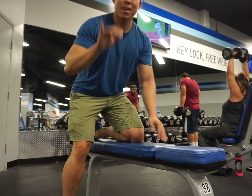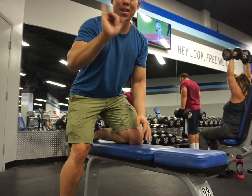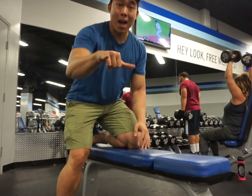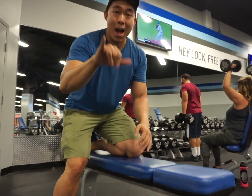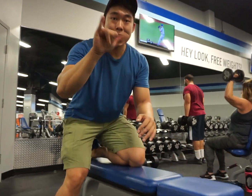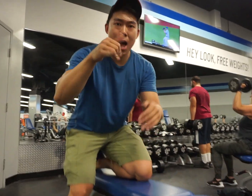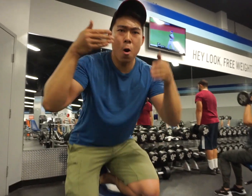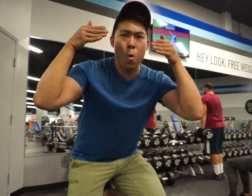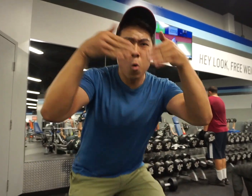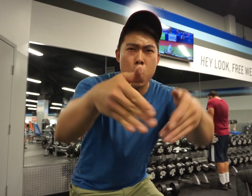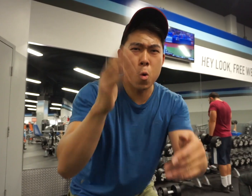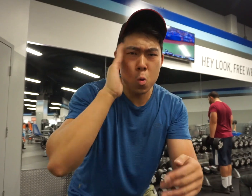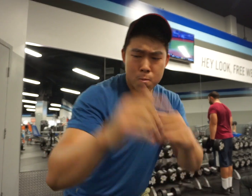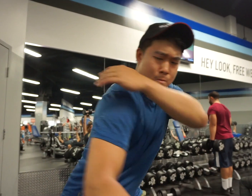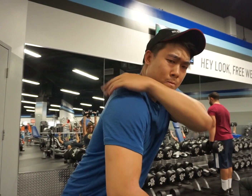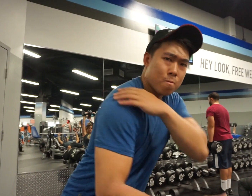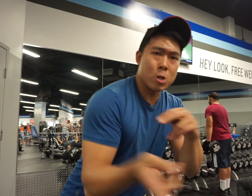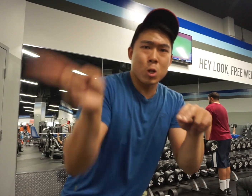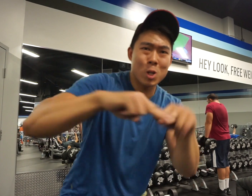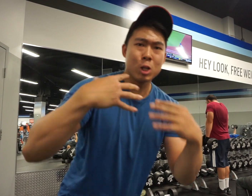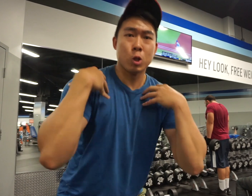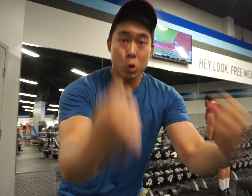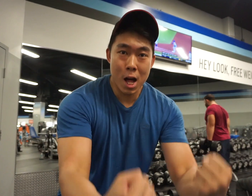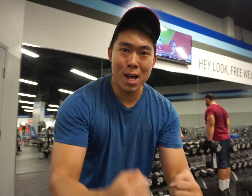This exercise will help you increase back and arm strength.